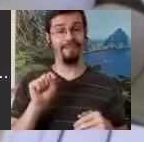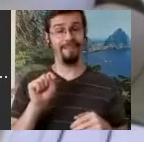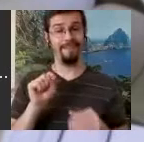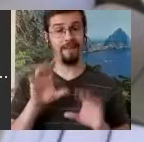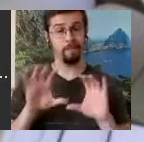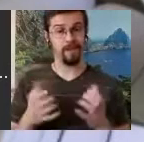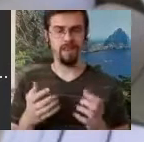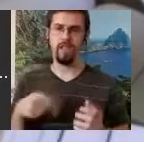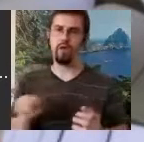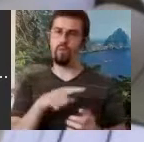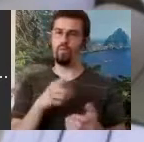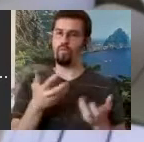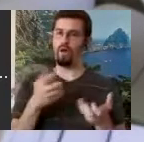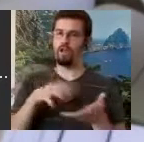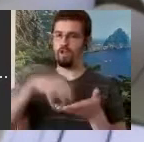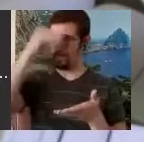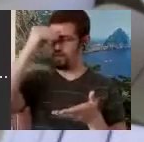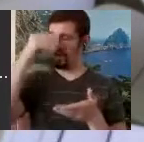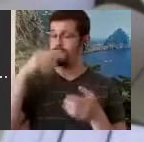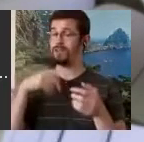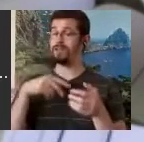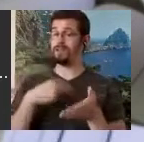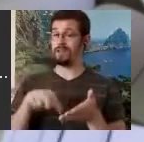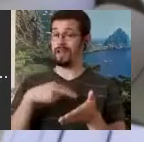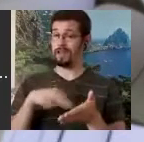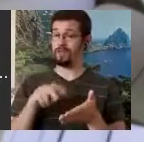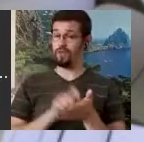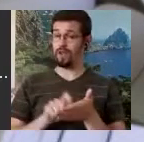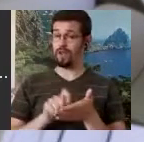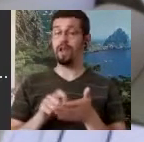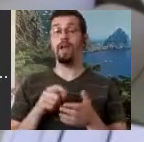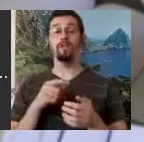early, because I didn't teach the Royal Danish Ballet until the Fall. The summer